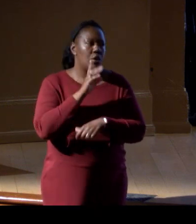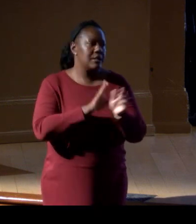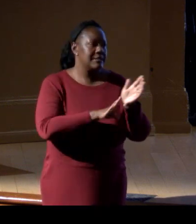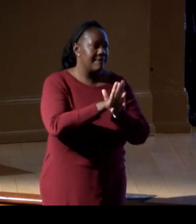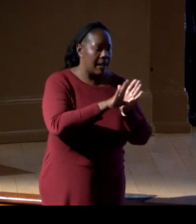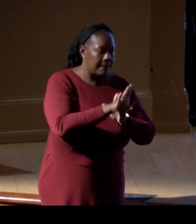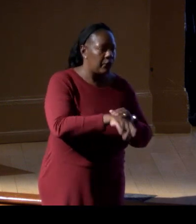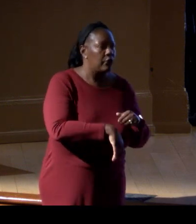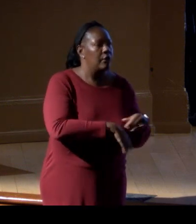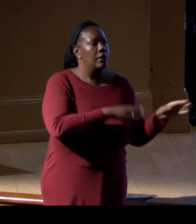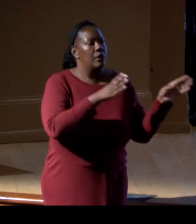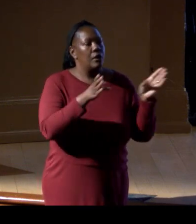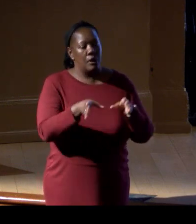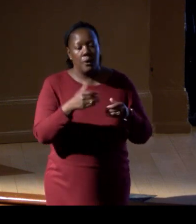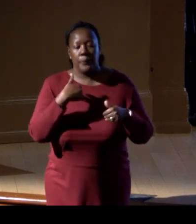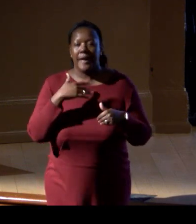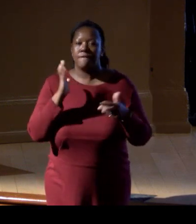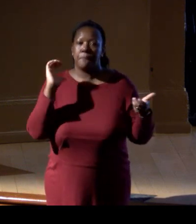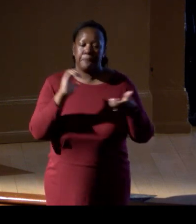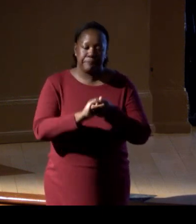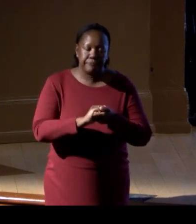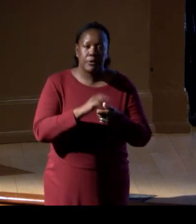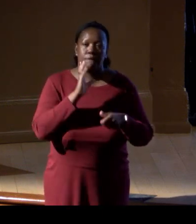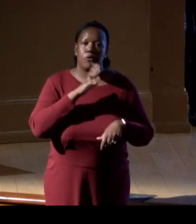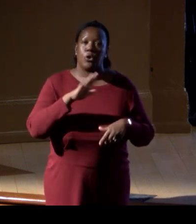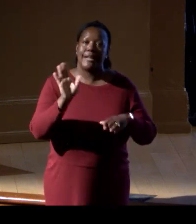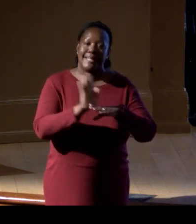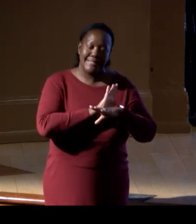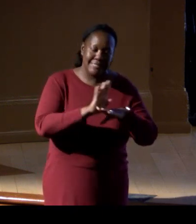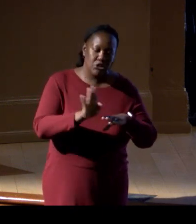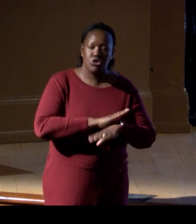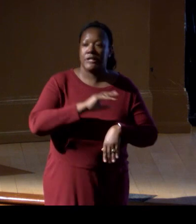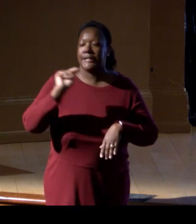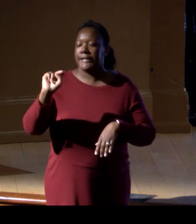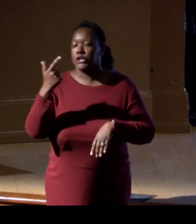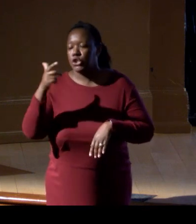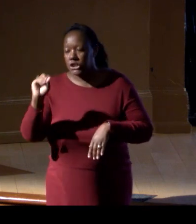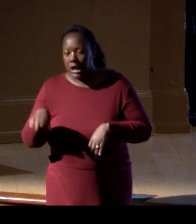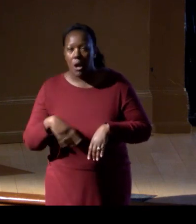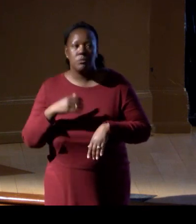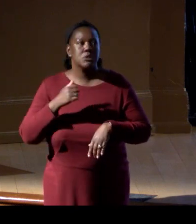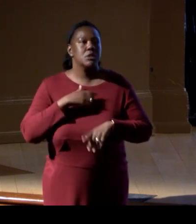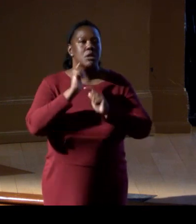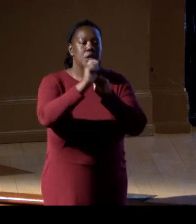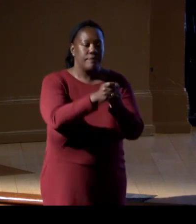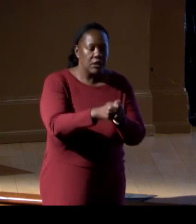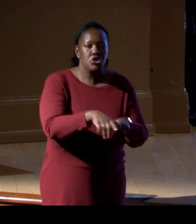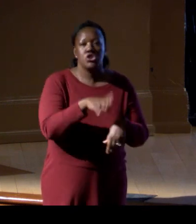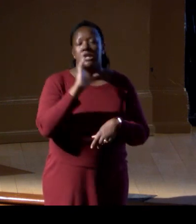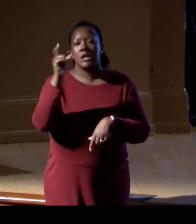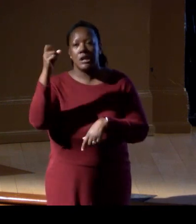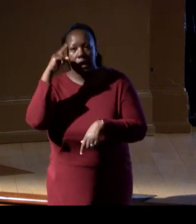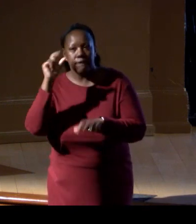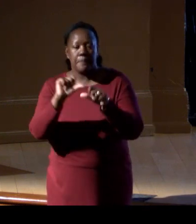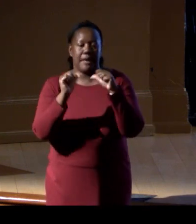which partners industry, NGOs, the fishing industry, and government agencies to really fill in